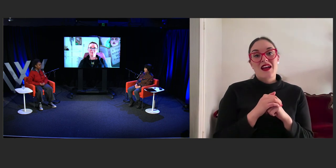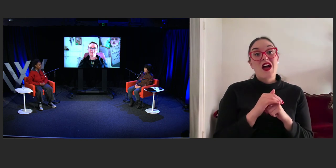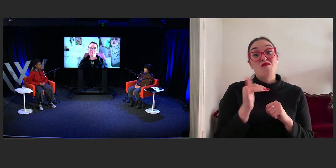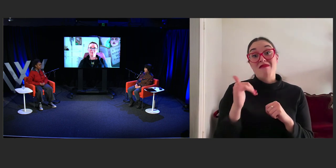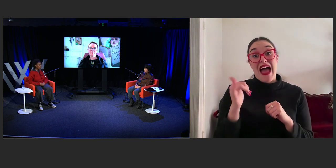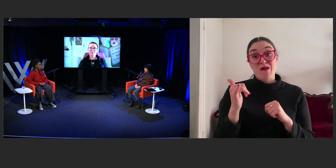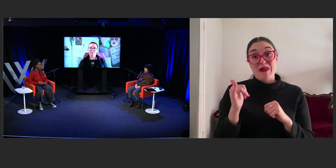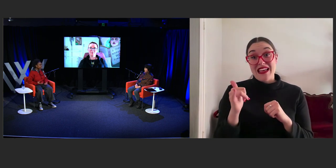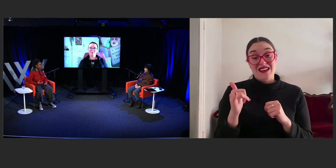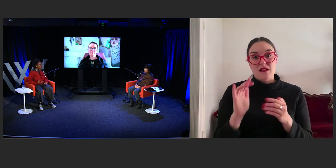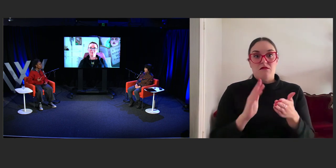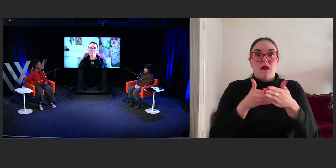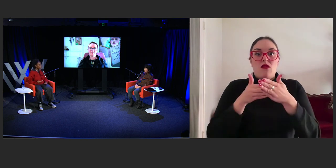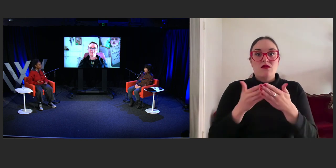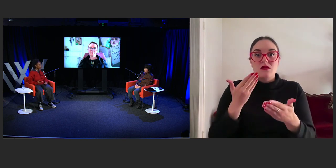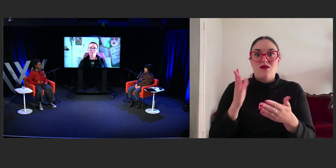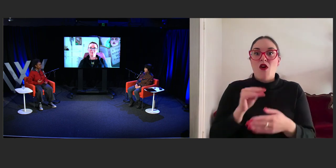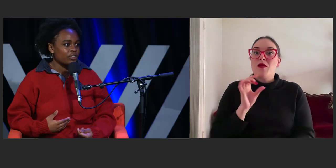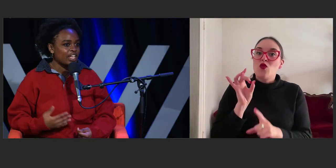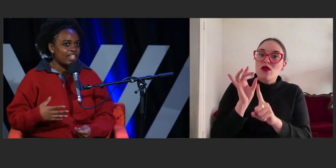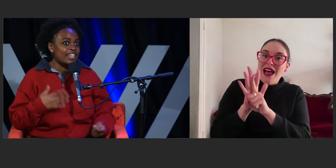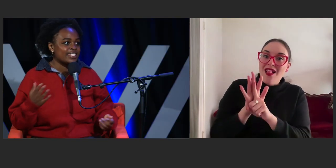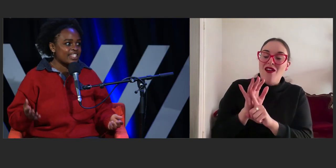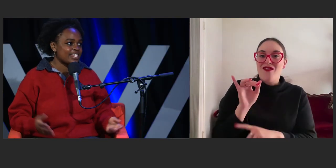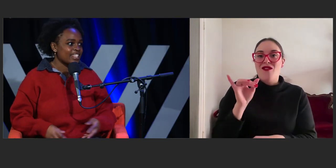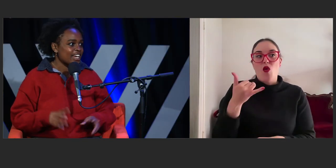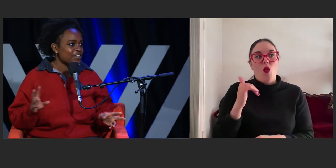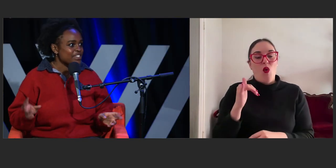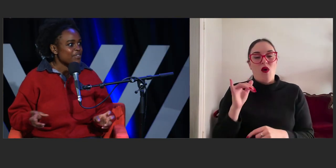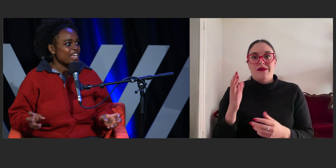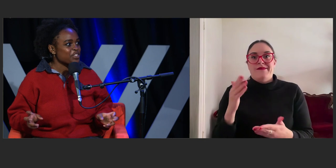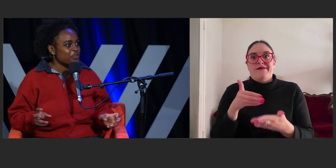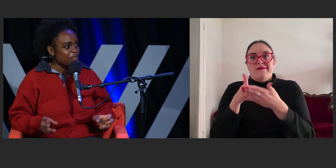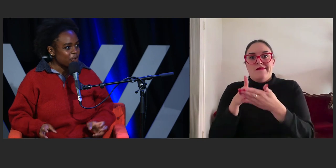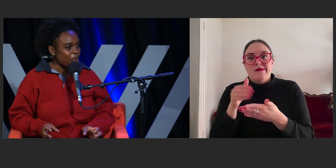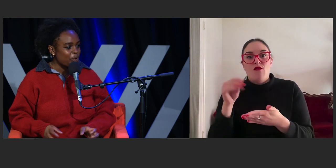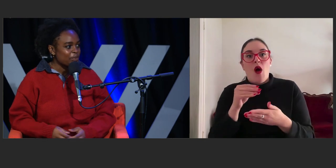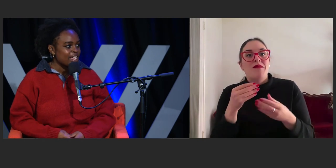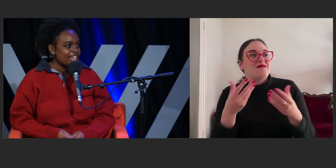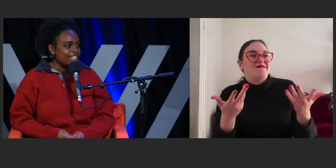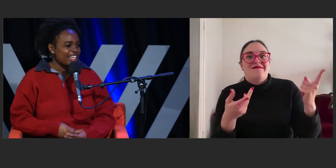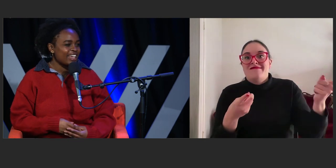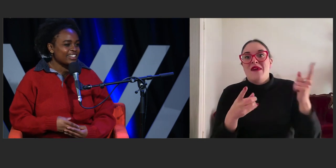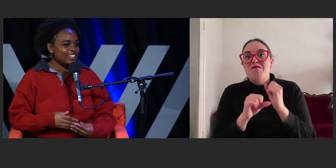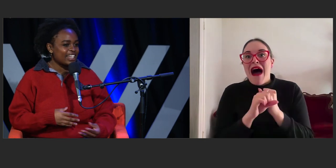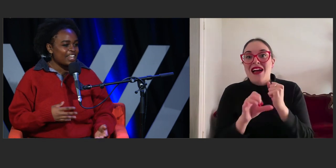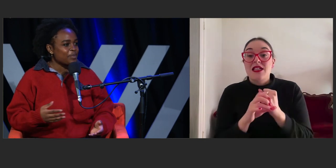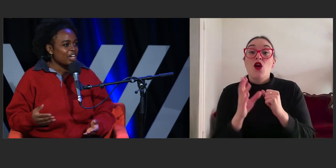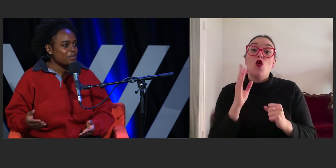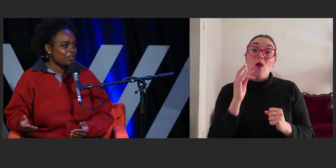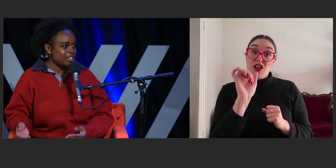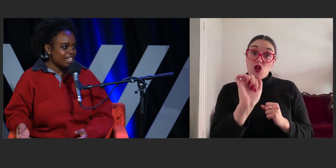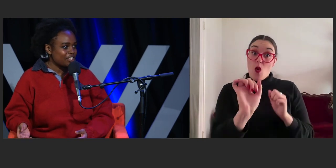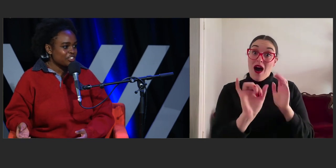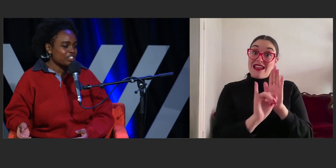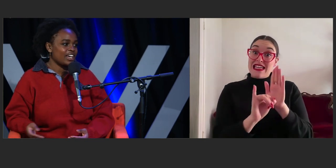when you have a certain, an identity that kind of deviates from the norm, that kind of becomes your niche